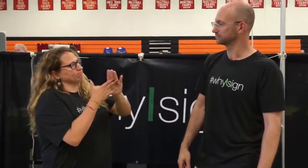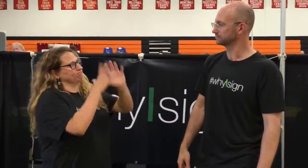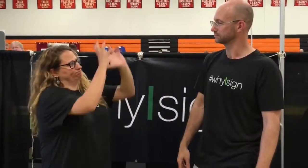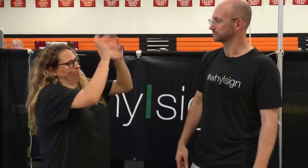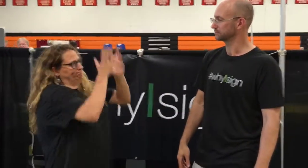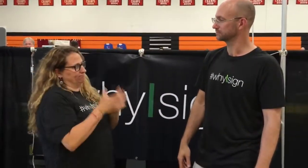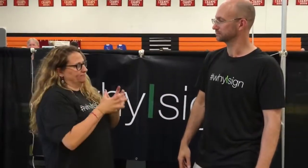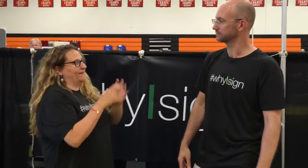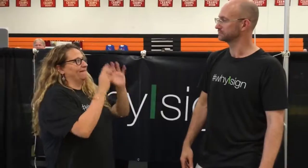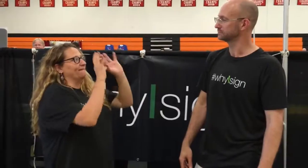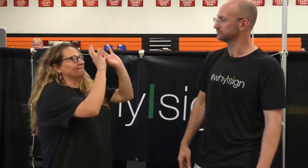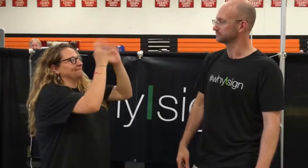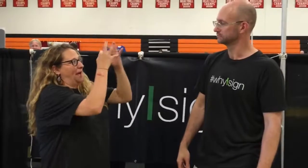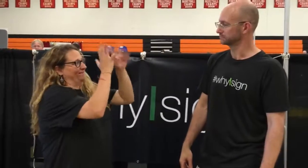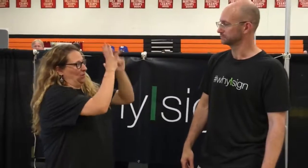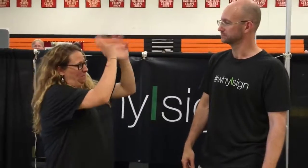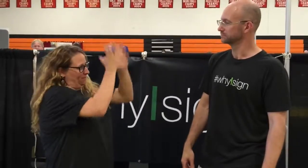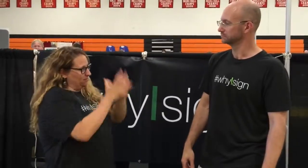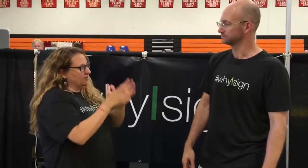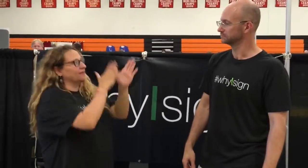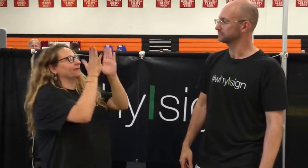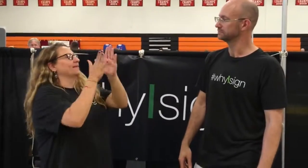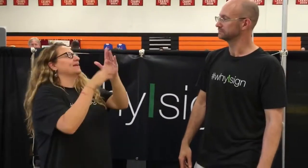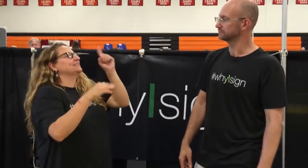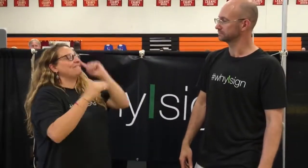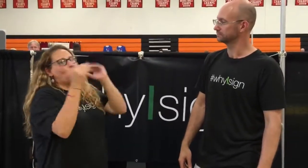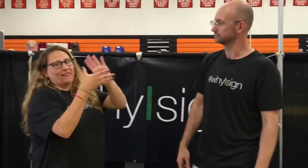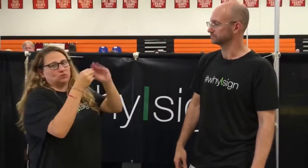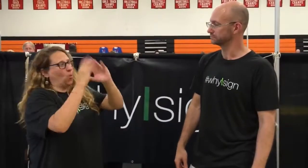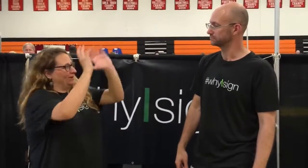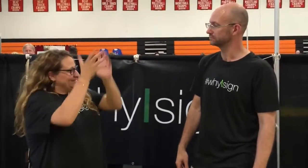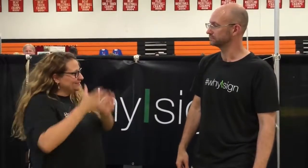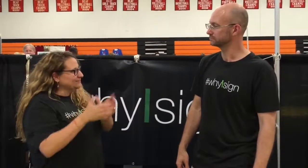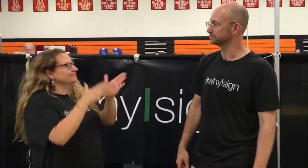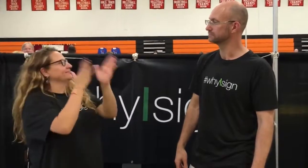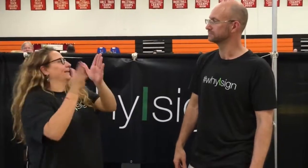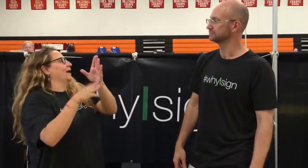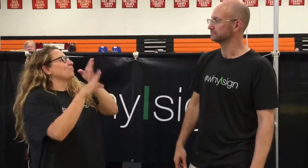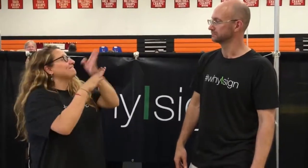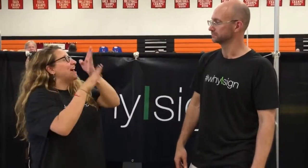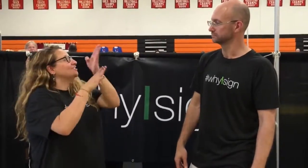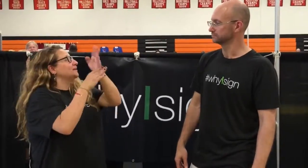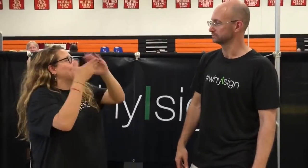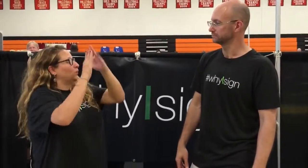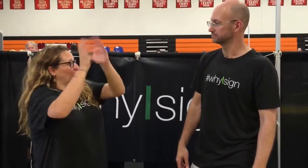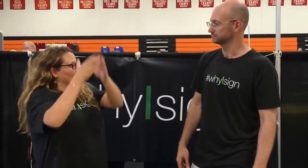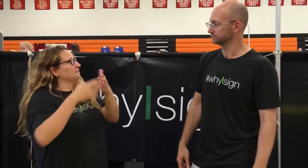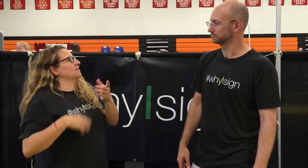It would be categorized in groups such as families, Deaf adults stories, professionals in the community stories,